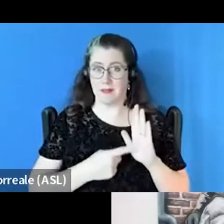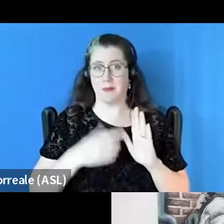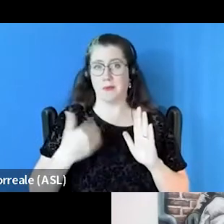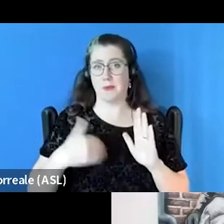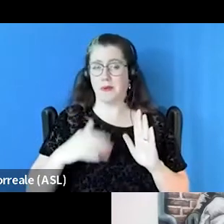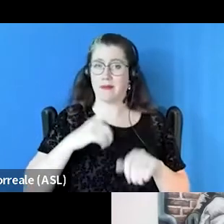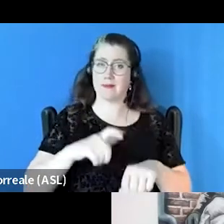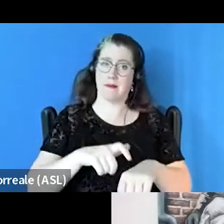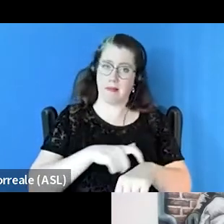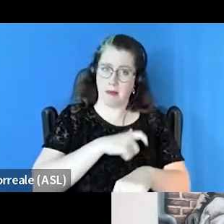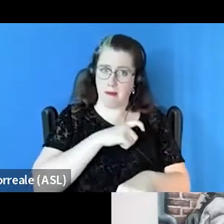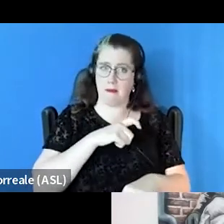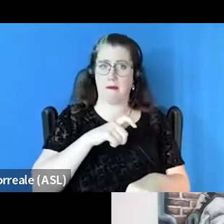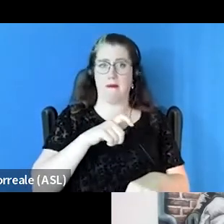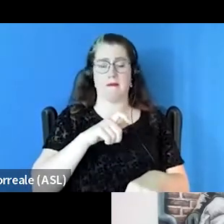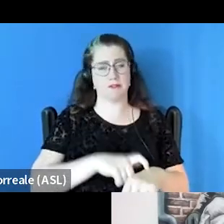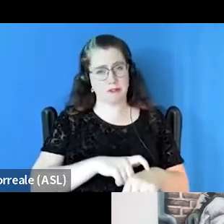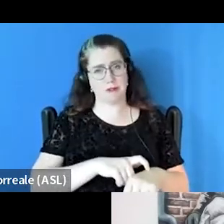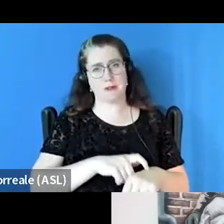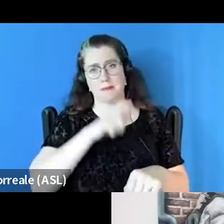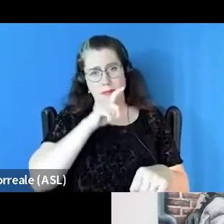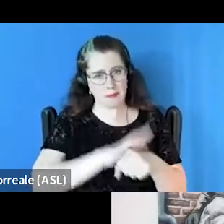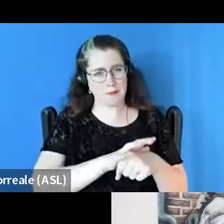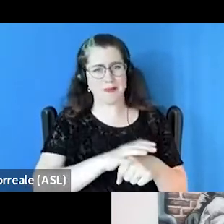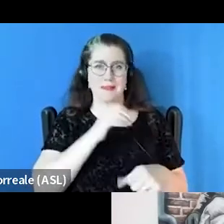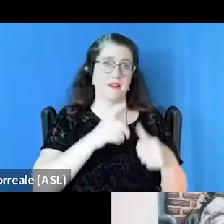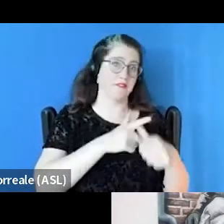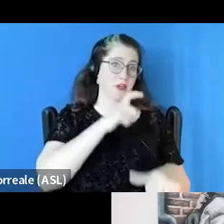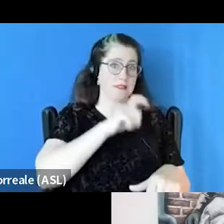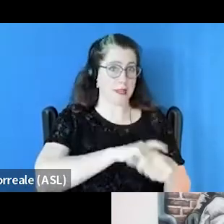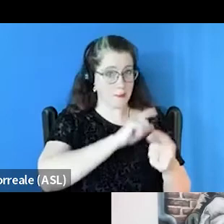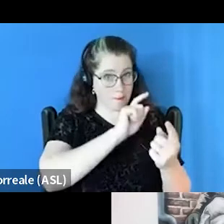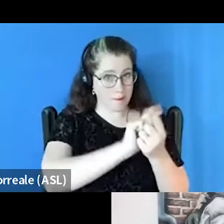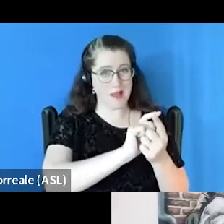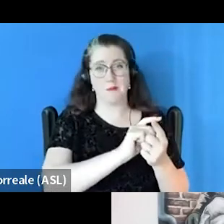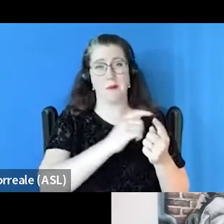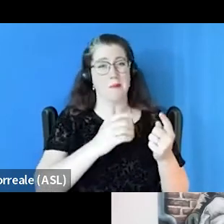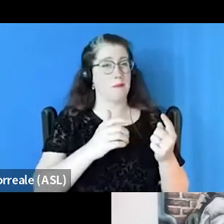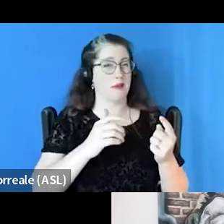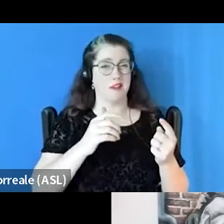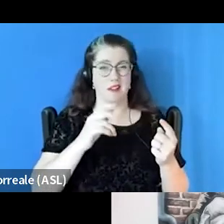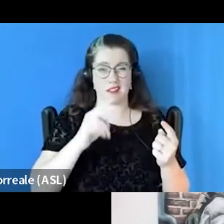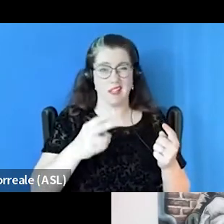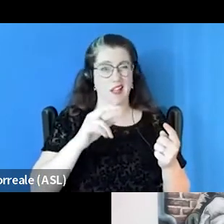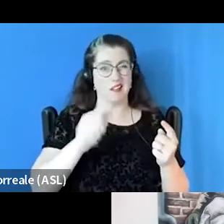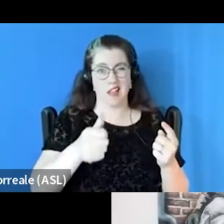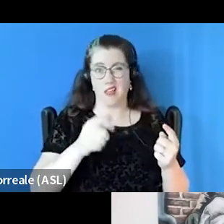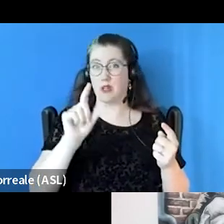It's not the first time you meet that person, it's the 20th time you meet that person. I can give you a ton of examples of that.